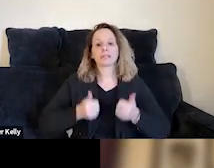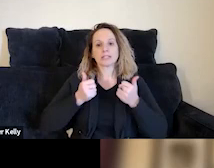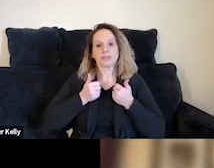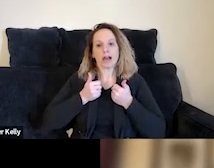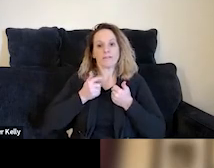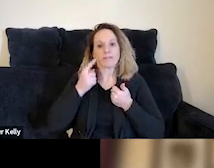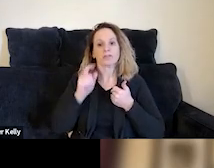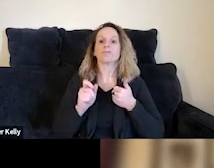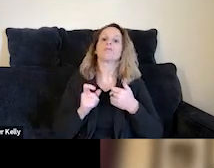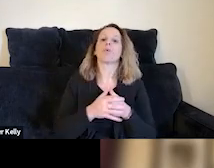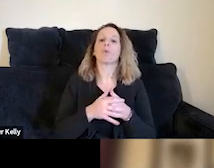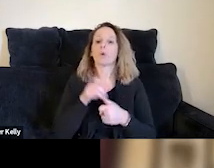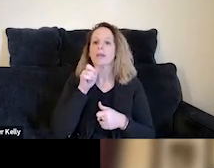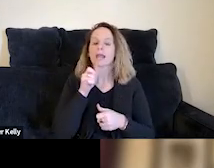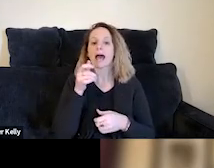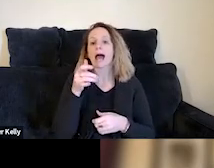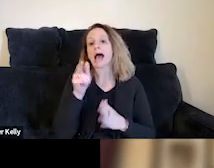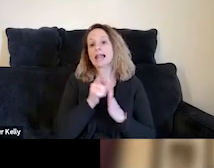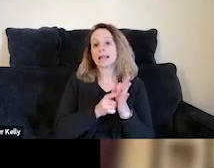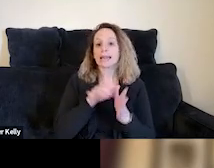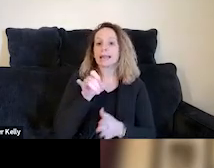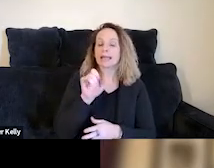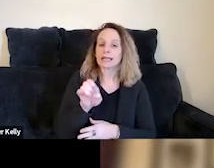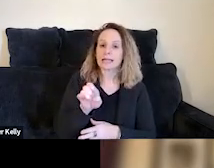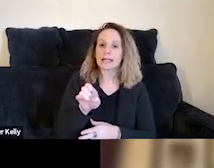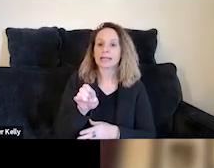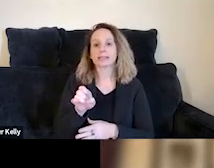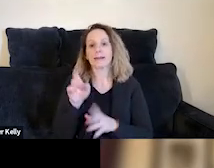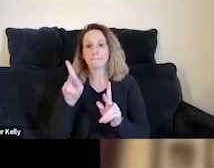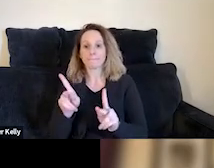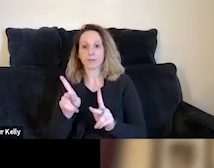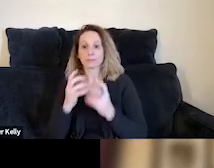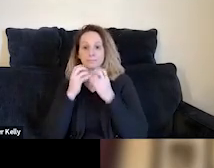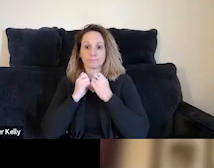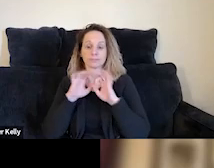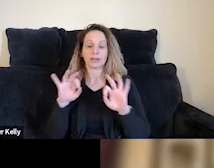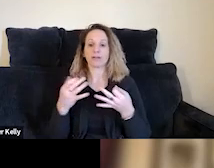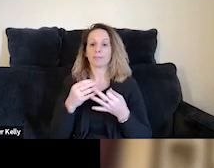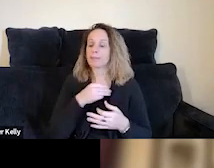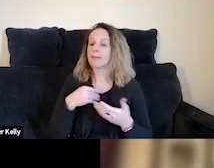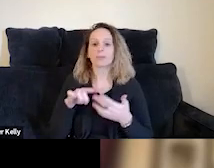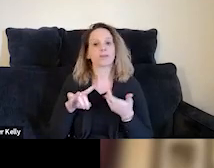but who have not gone through legal cases. They can be the loved ones of people, who are currently wrapped up in the system,